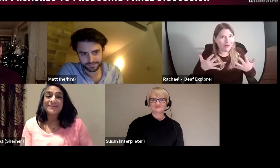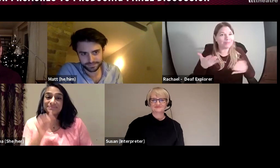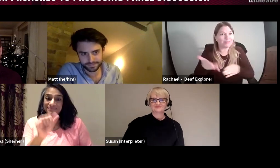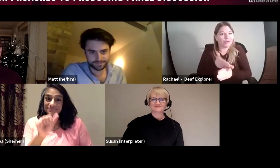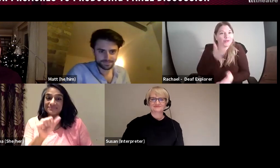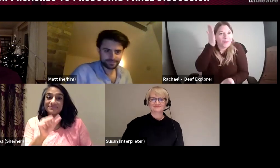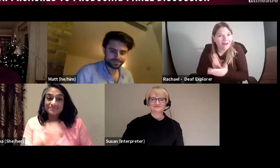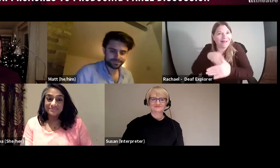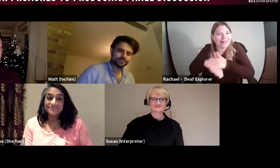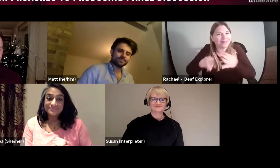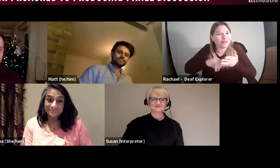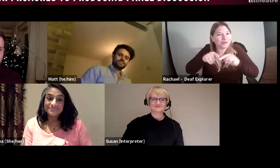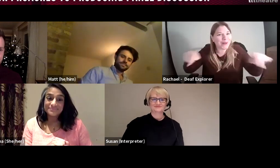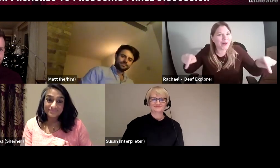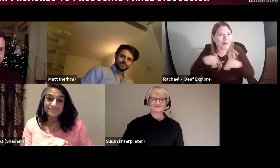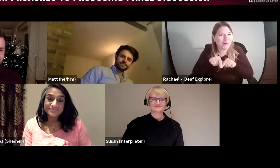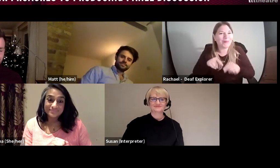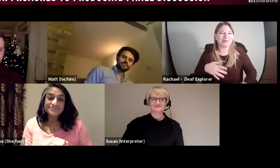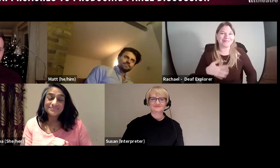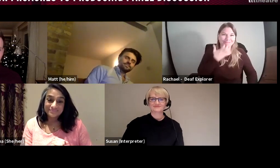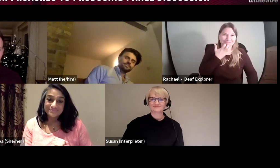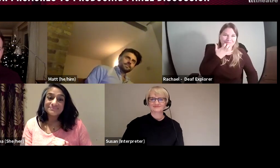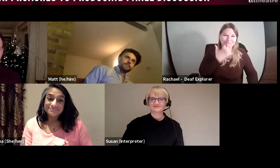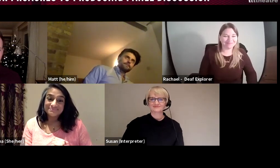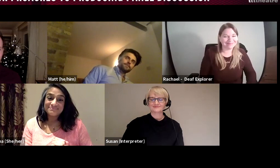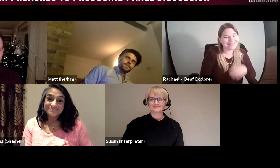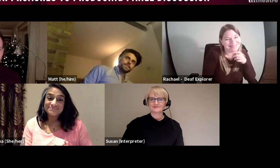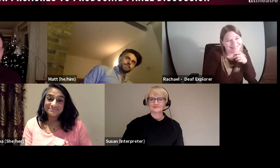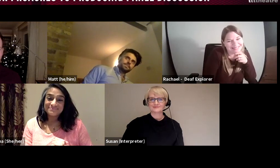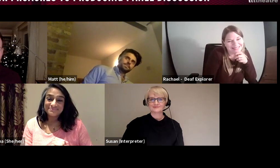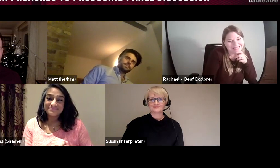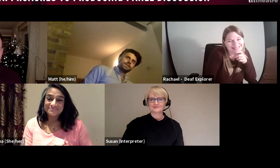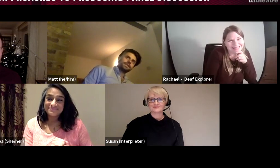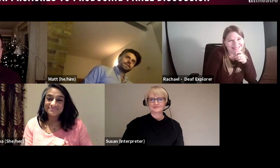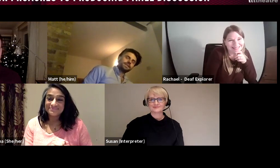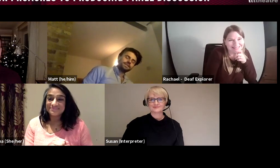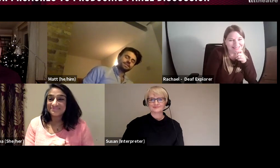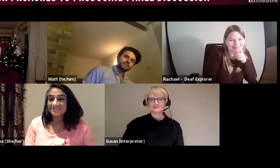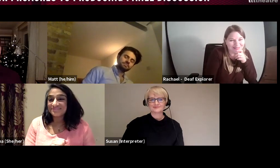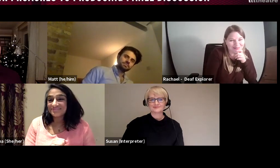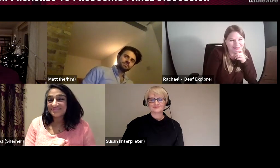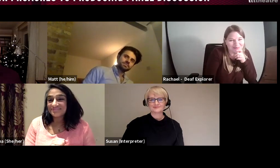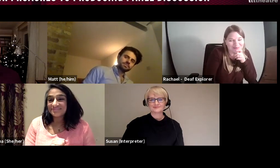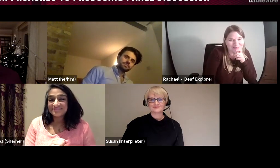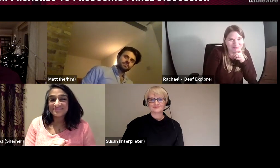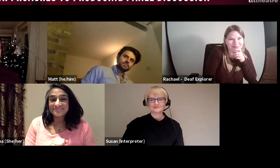just so much paperwork that you have to do before you physically get anywhere into a venue.